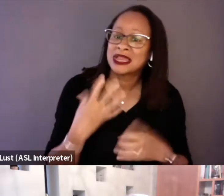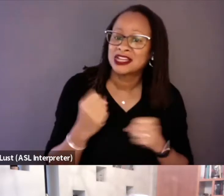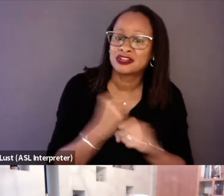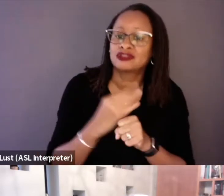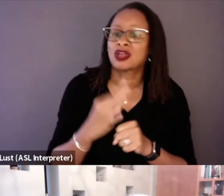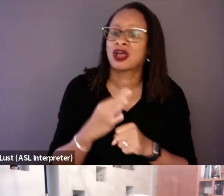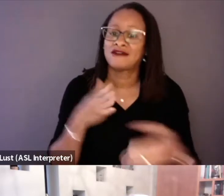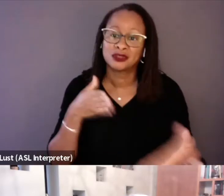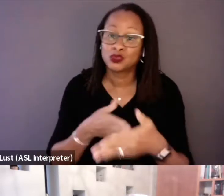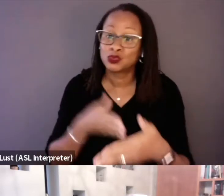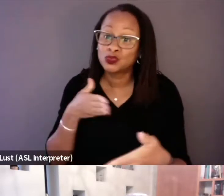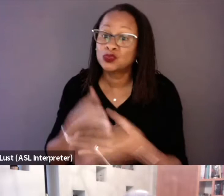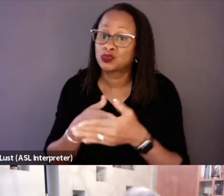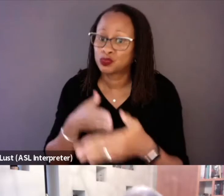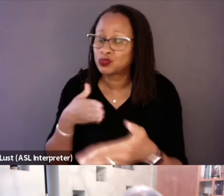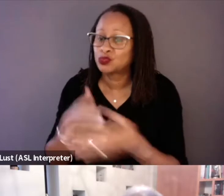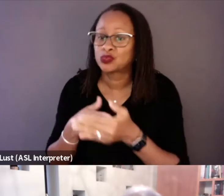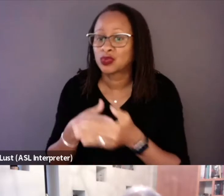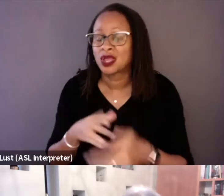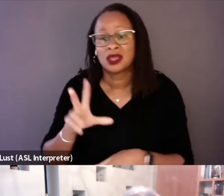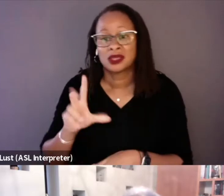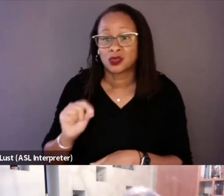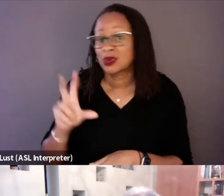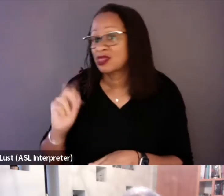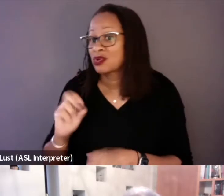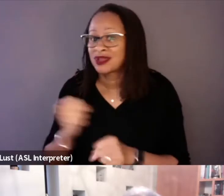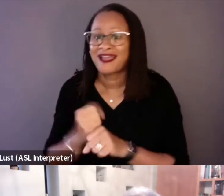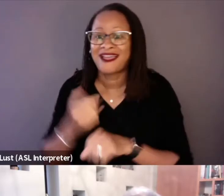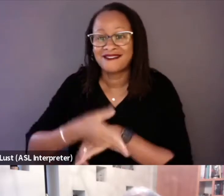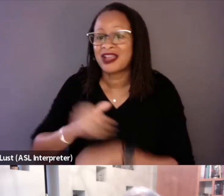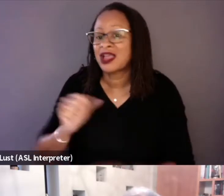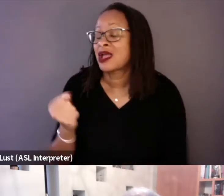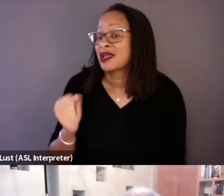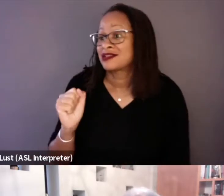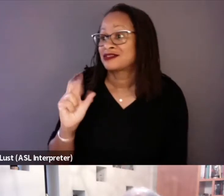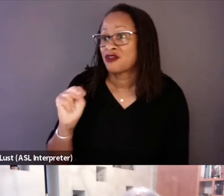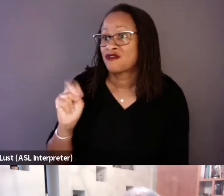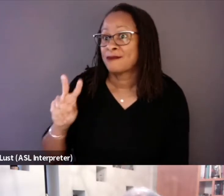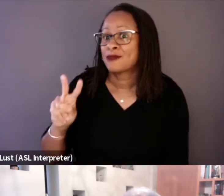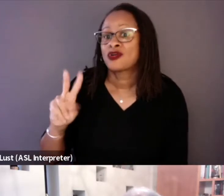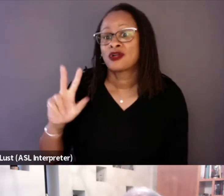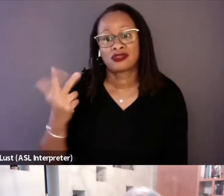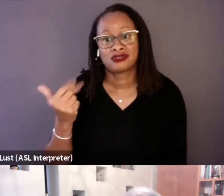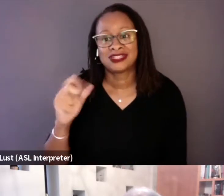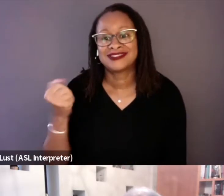following the events of September 13th, 1971, and included in a lot of those evidence files